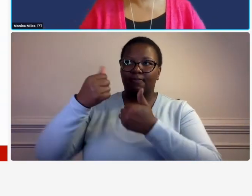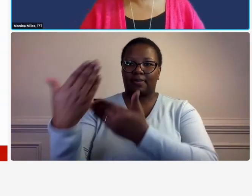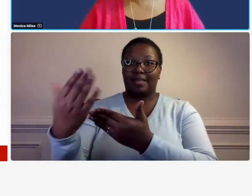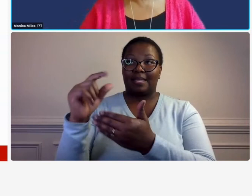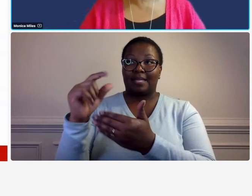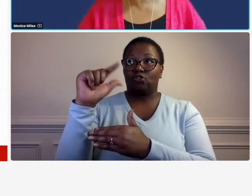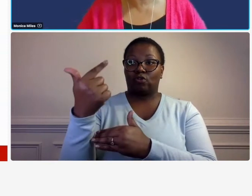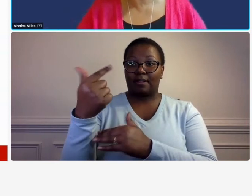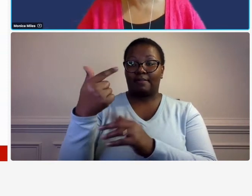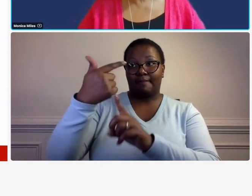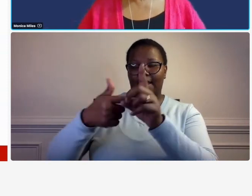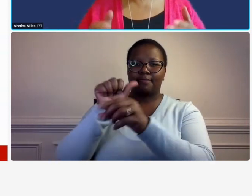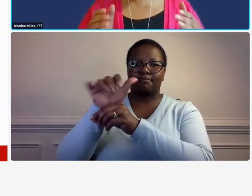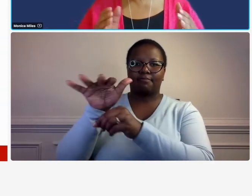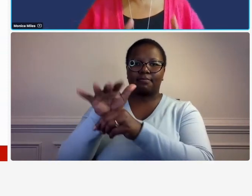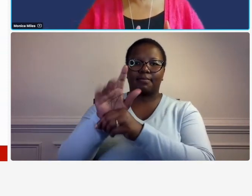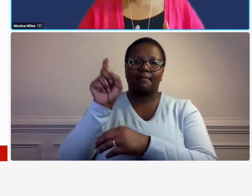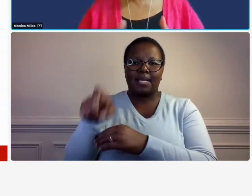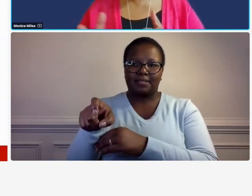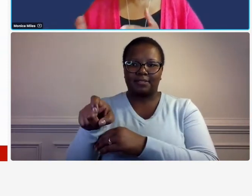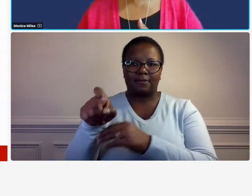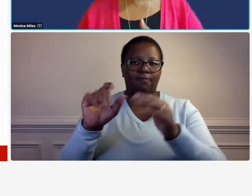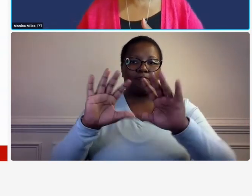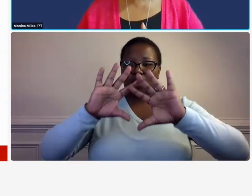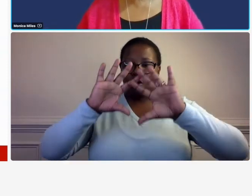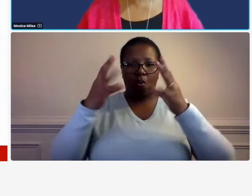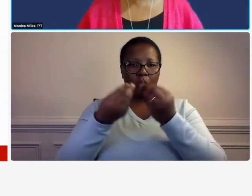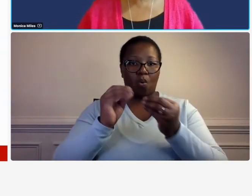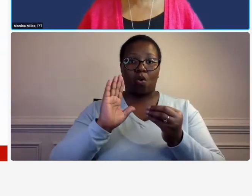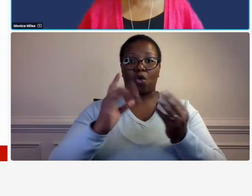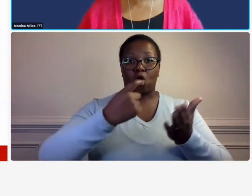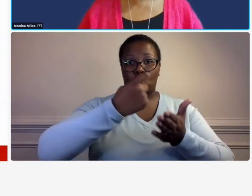on a monthly basis so all your cost should be reconciled to the gl on a monthly basis